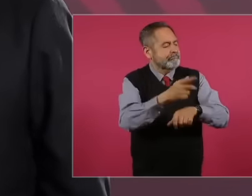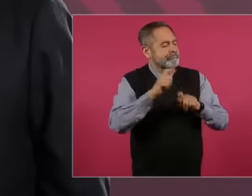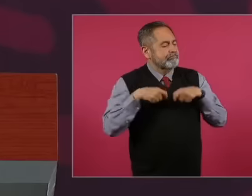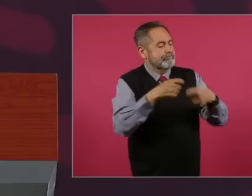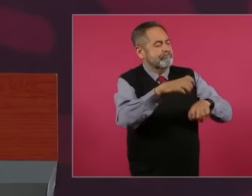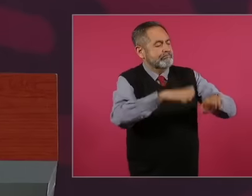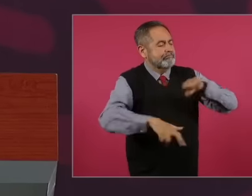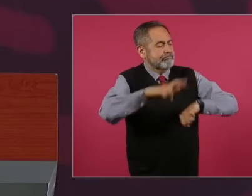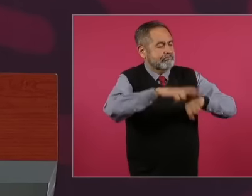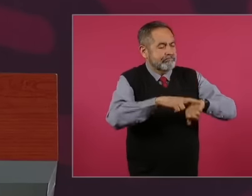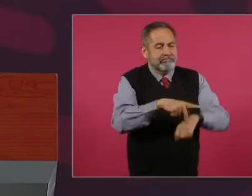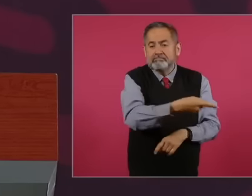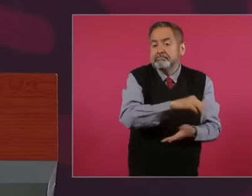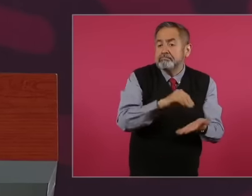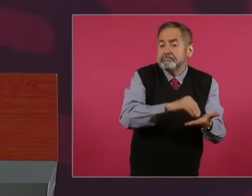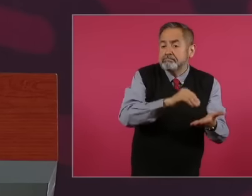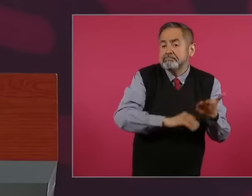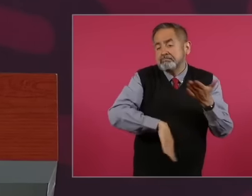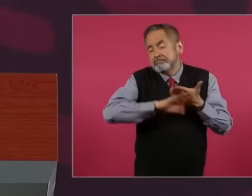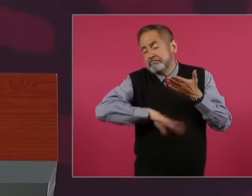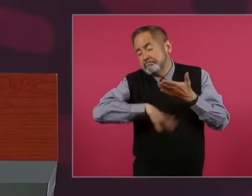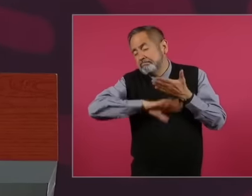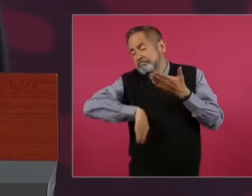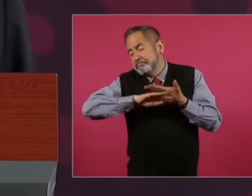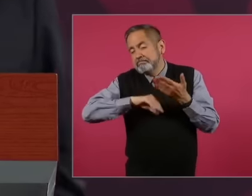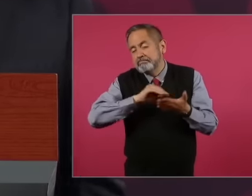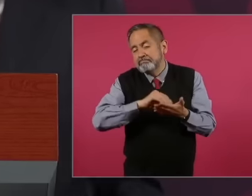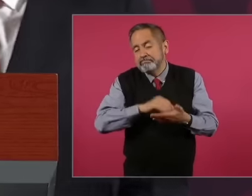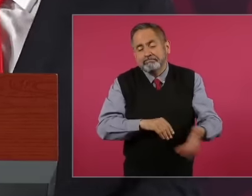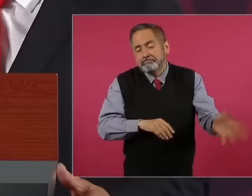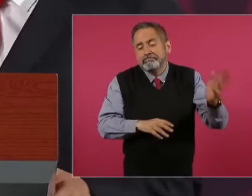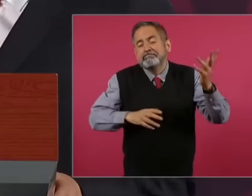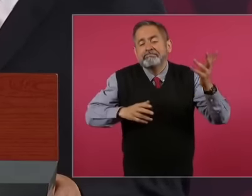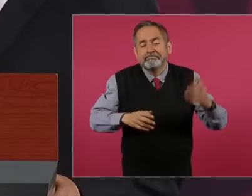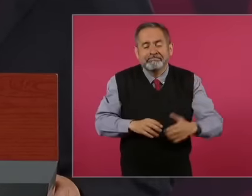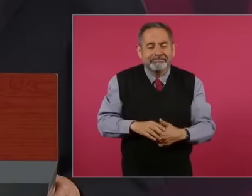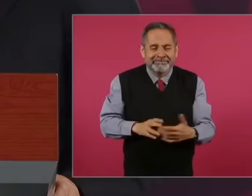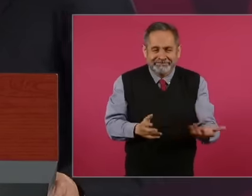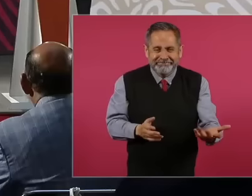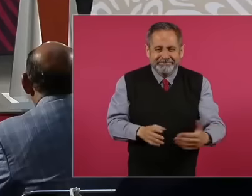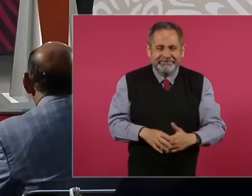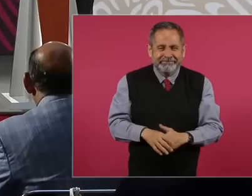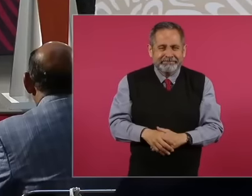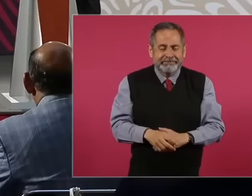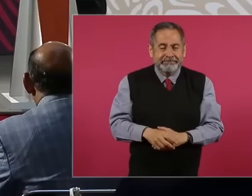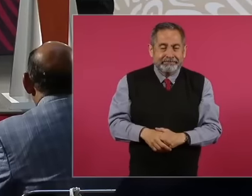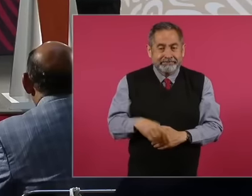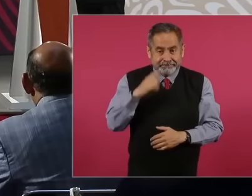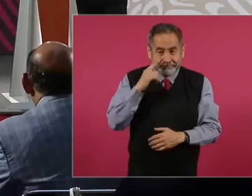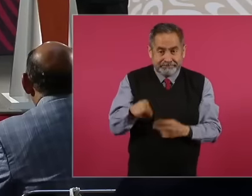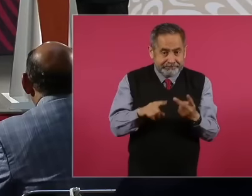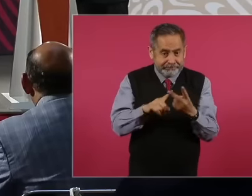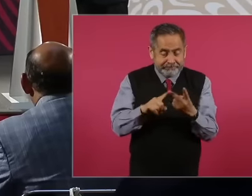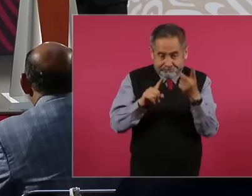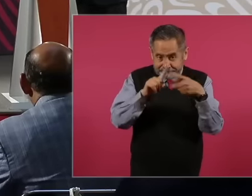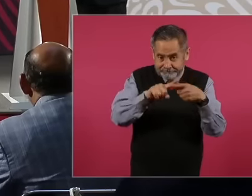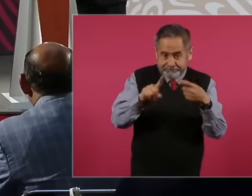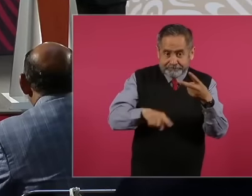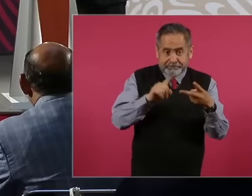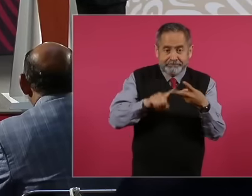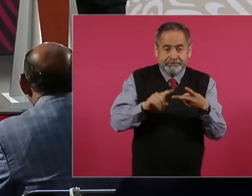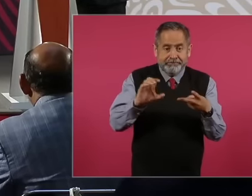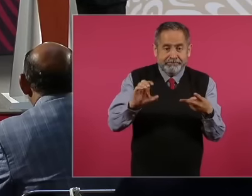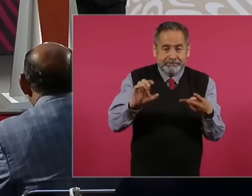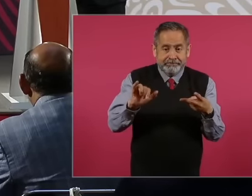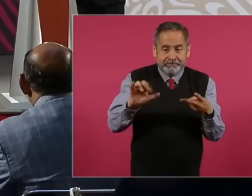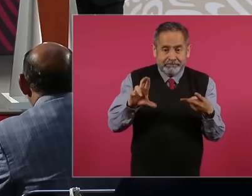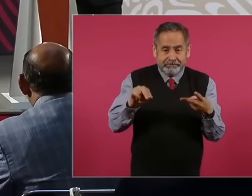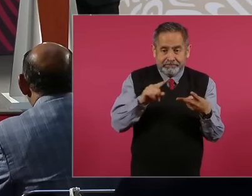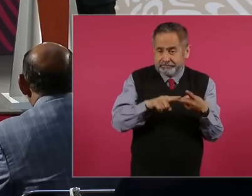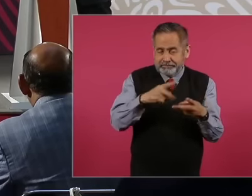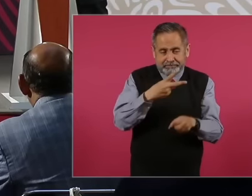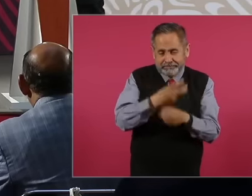us. Then the second thing I will say is that since the